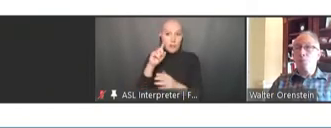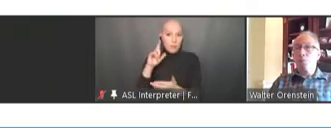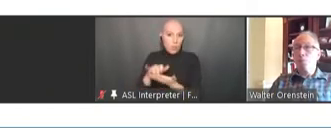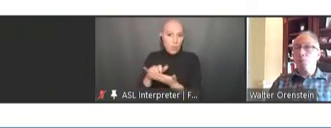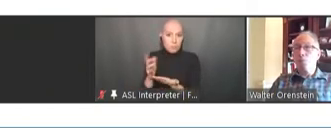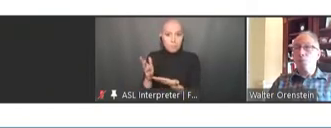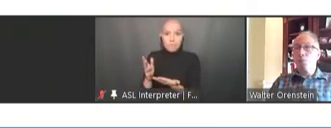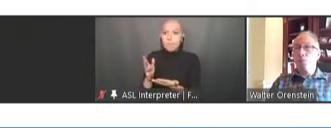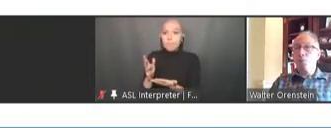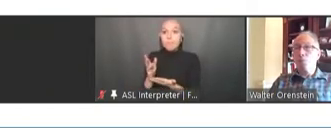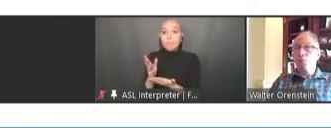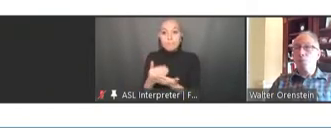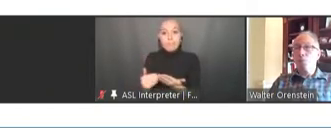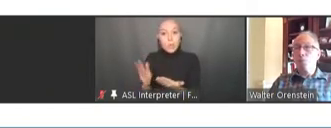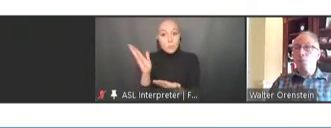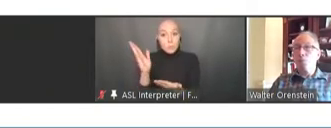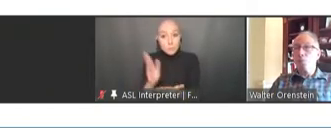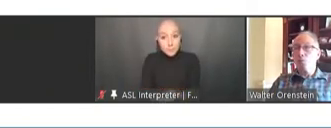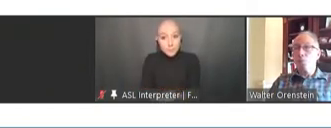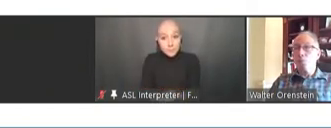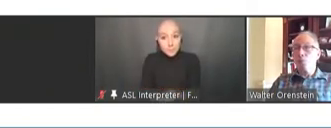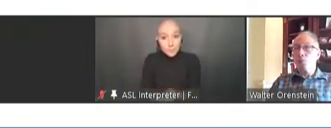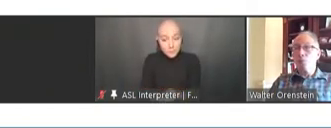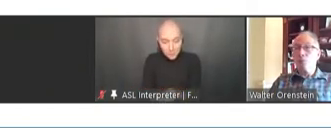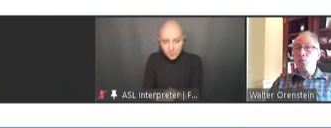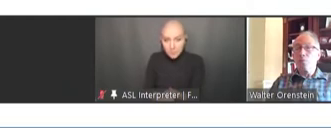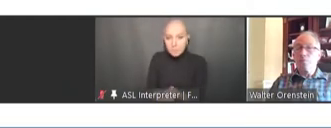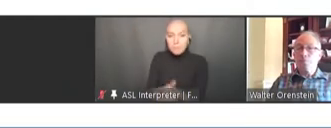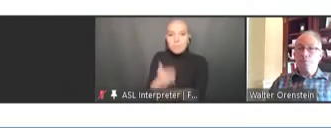Rachel Levine: Thank you very much, Dr. Orenstein. We'll now